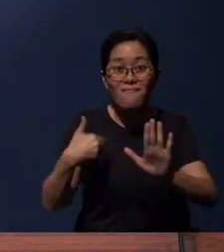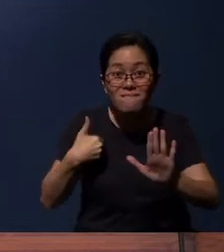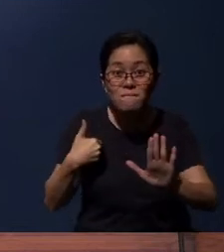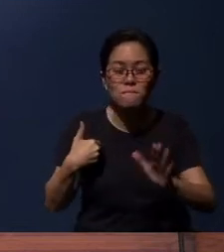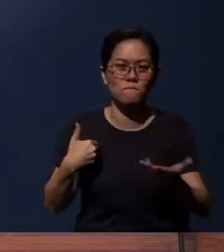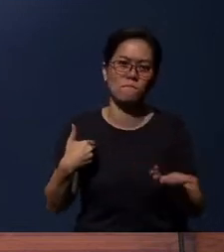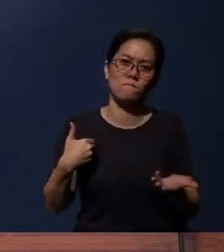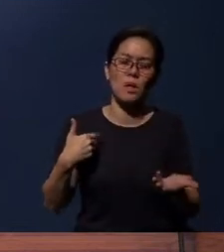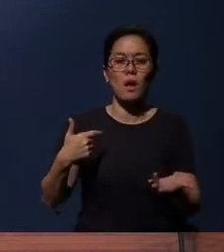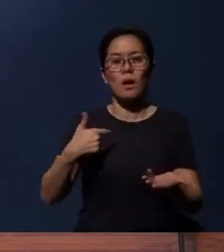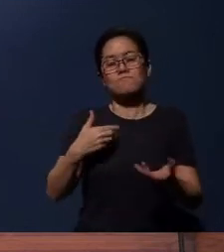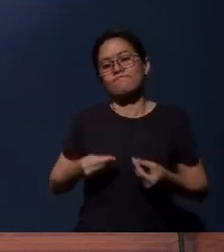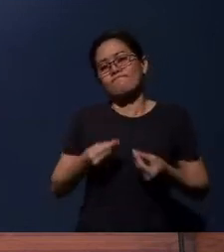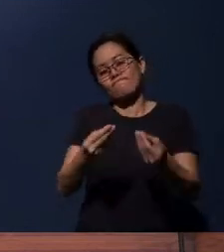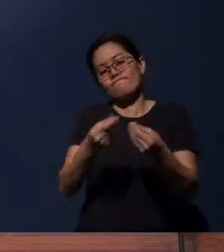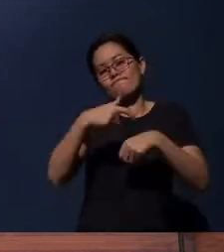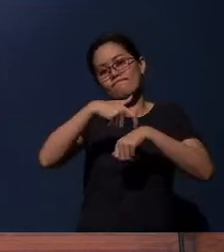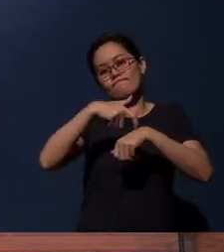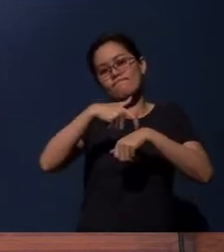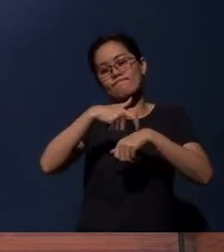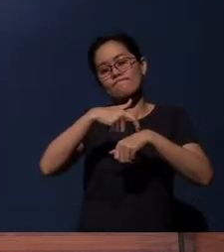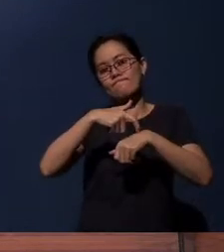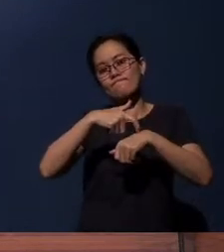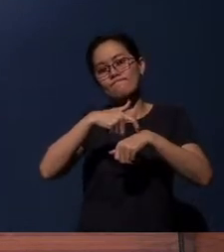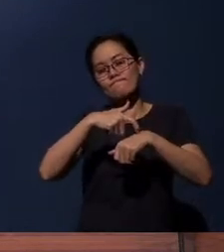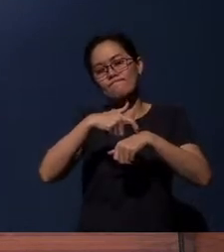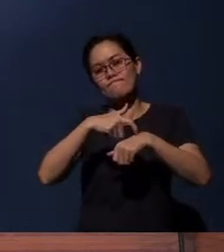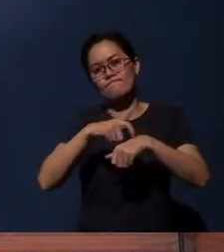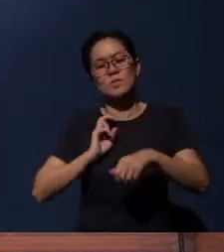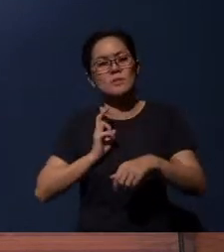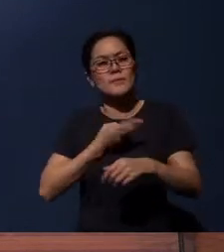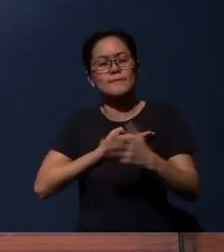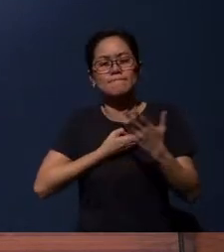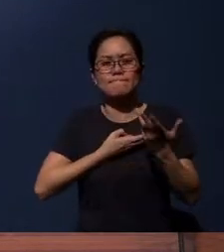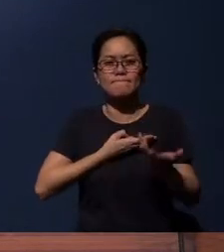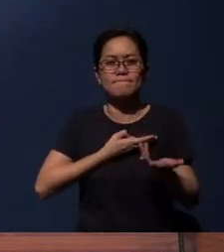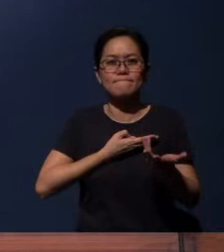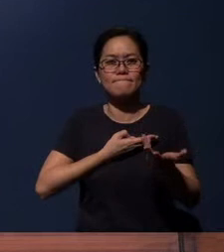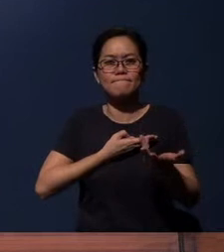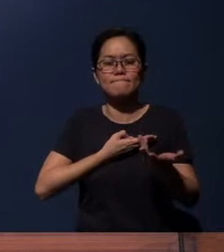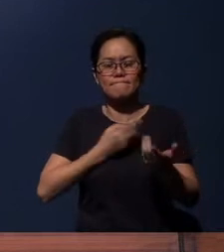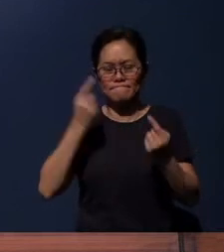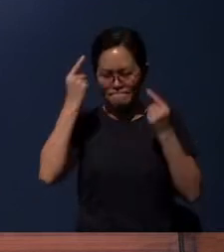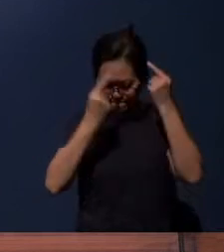So I’m just going to give us some time for us to ponder,